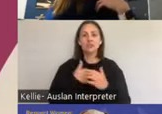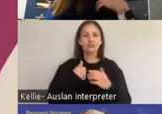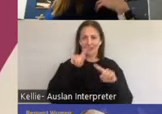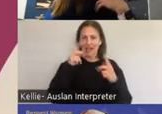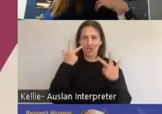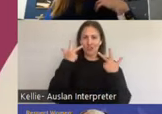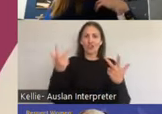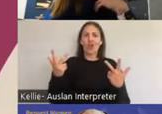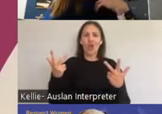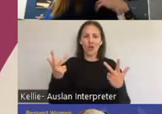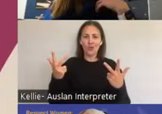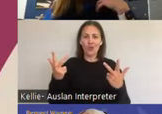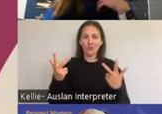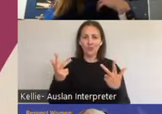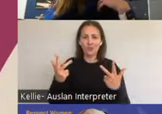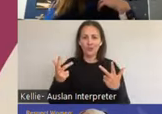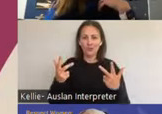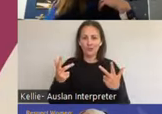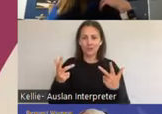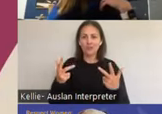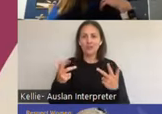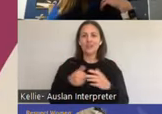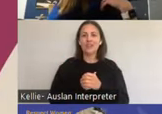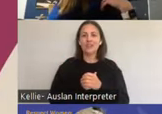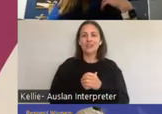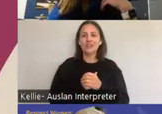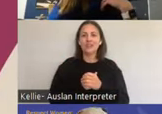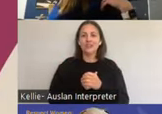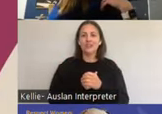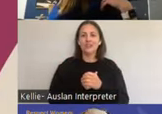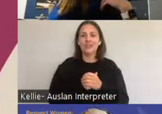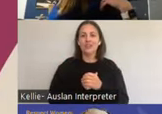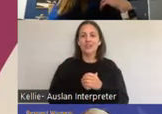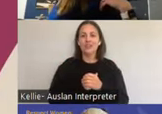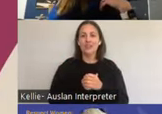should get the all the presenters who are on things to show us, maybe I should get the all the presenters who are on things to show us theirs on this. Actually, let's try and do that.